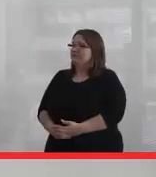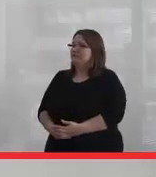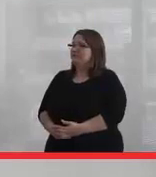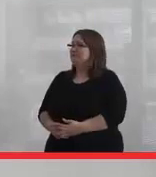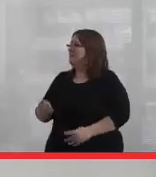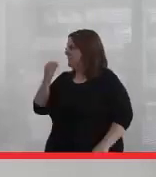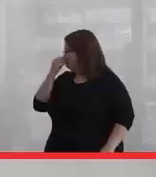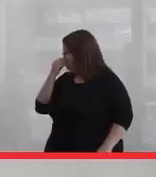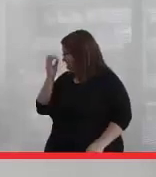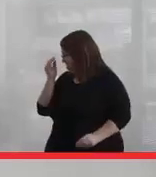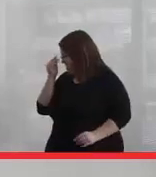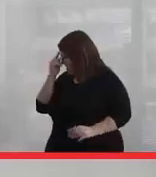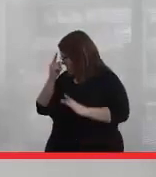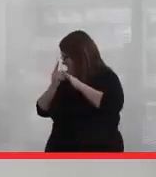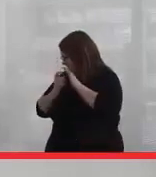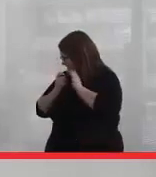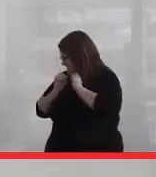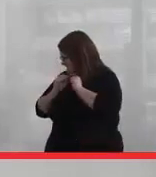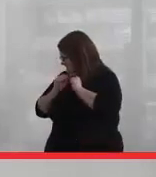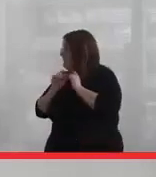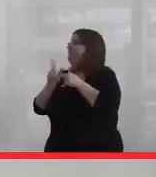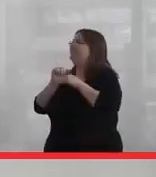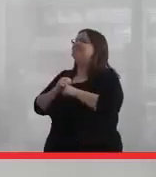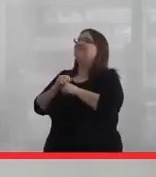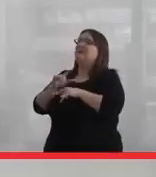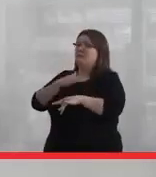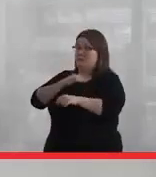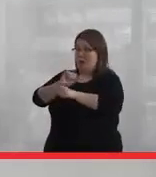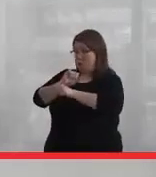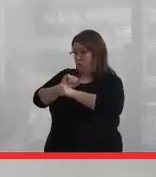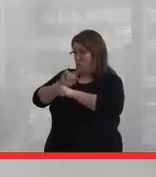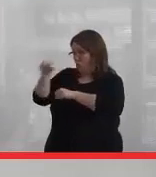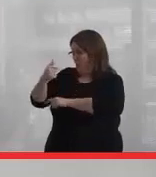I got lost. But my work has not only been within Canada,